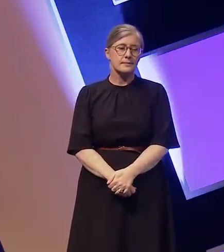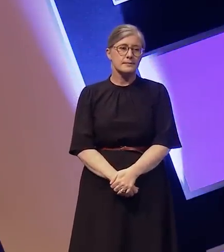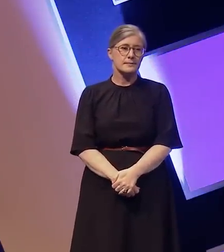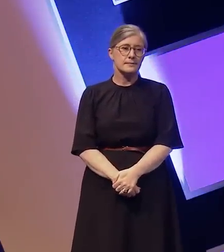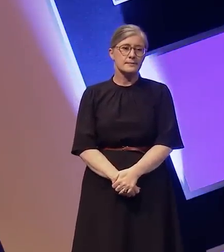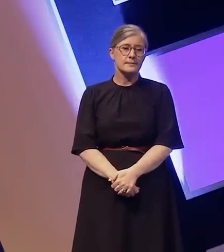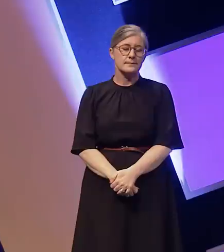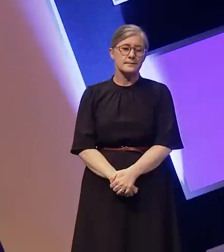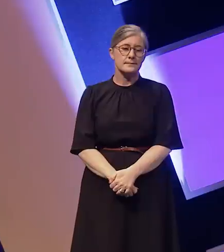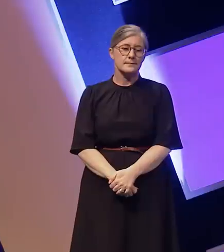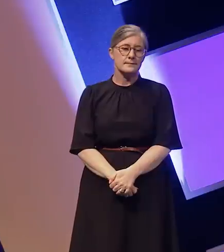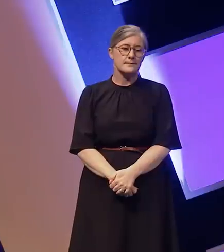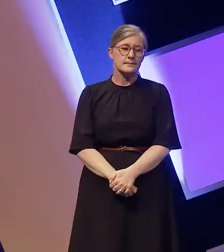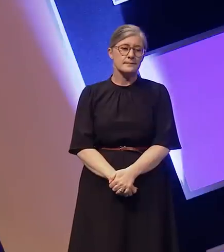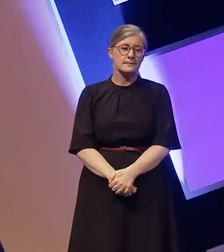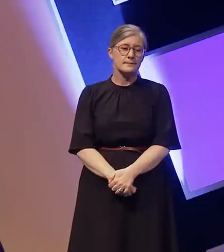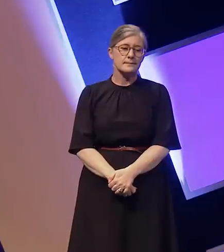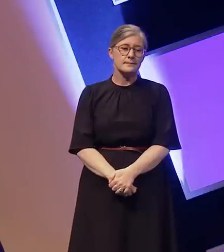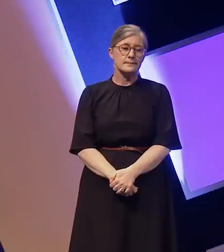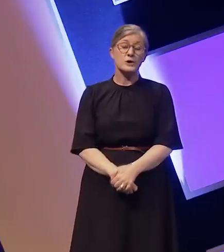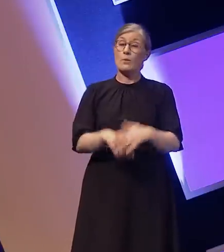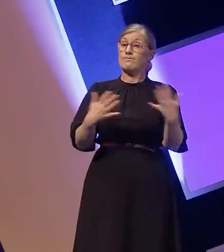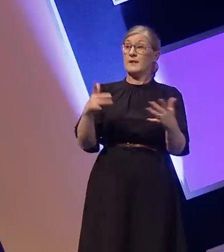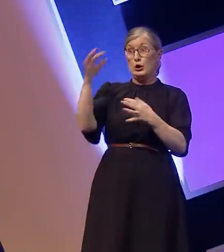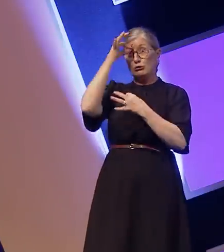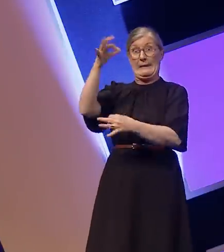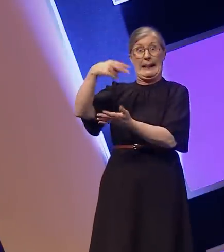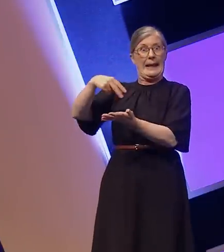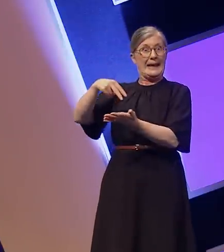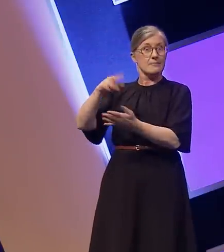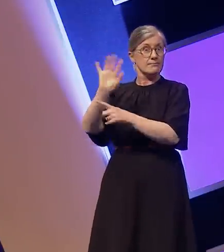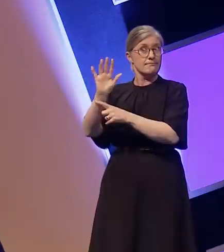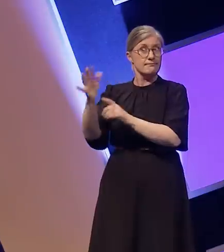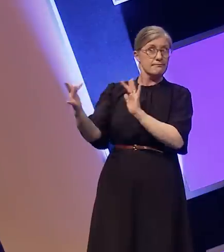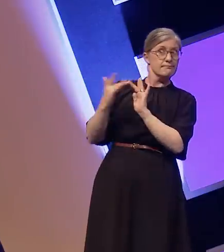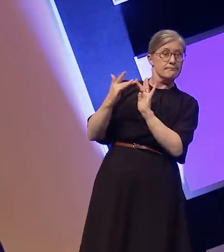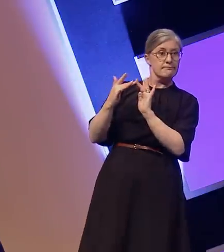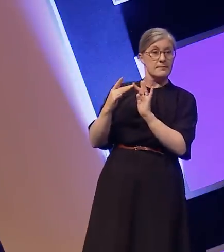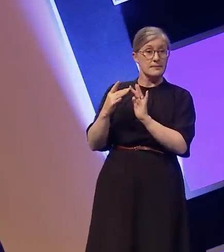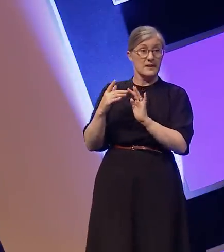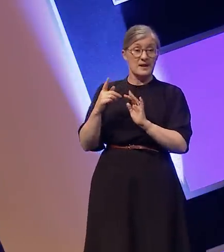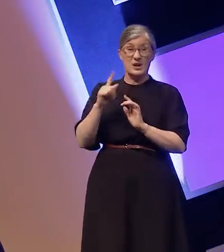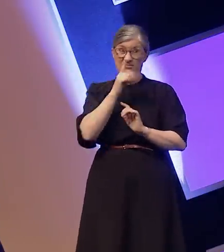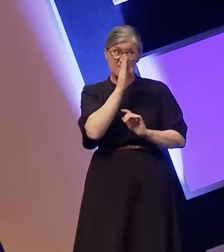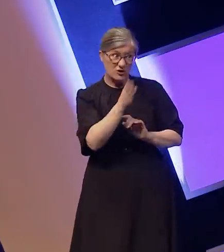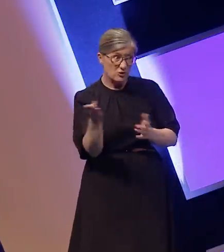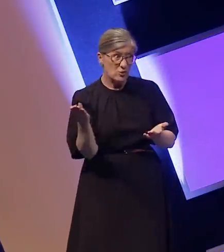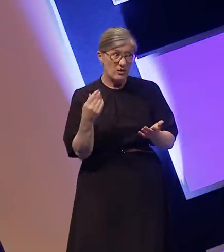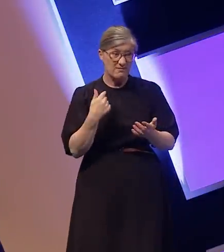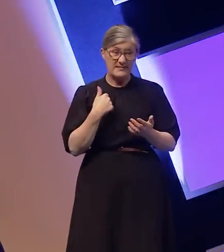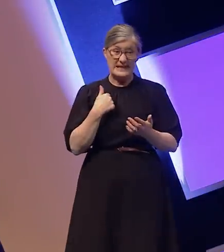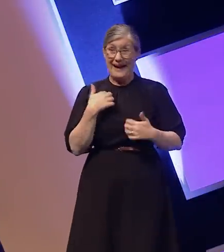So, when Strictly approached me to tell you the truth I didn't get excited straight away. I've become very